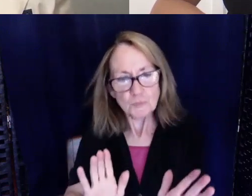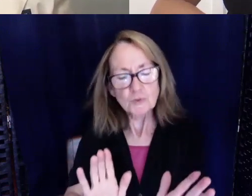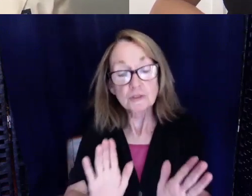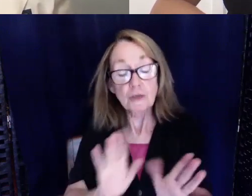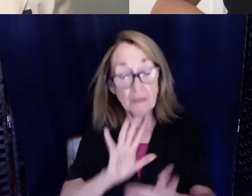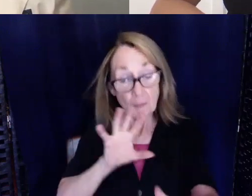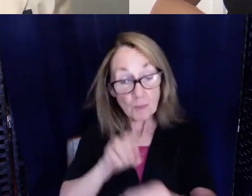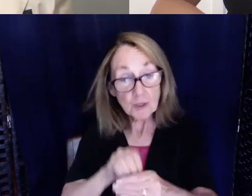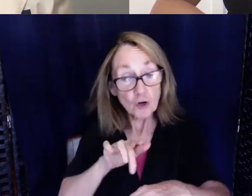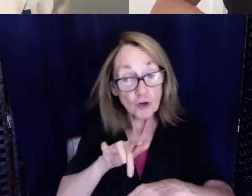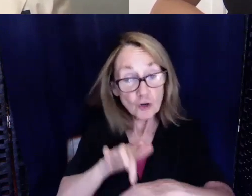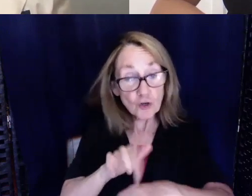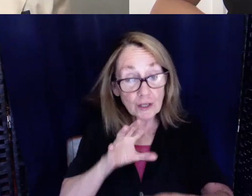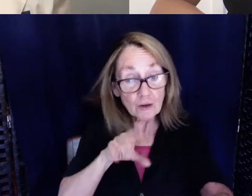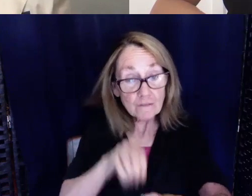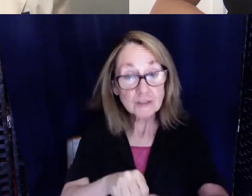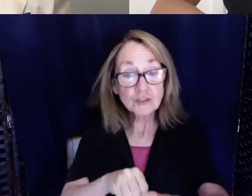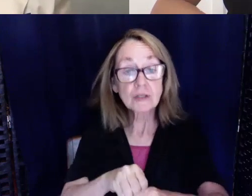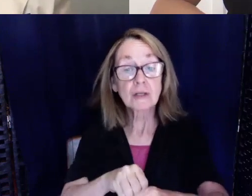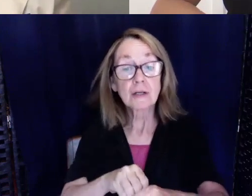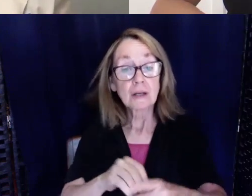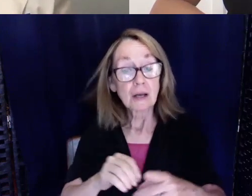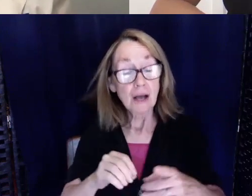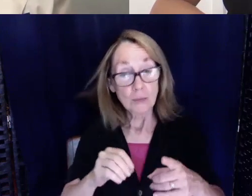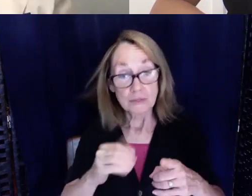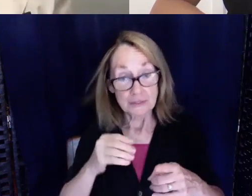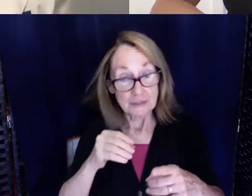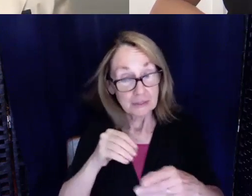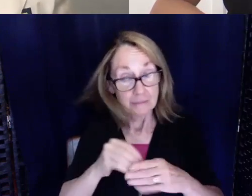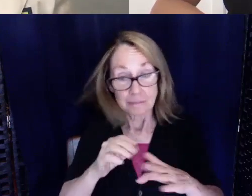and I was in the best school district wherever we lived.